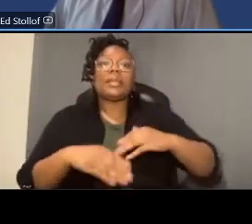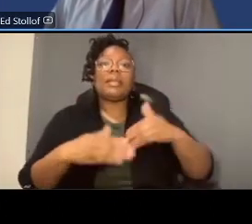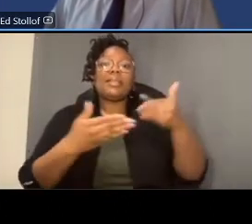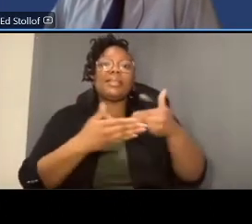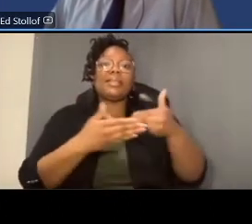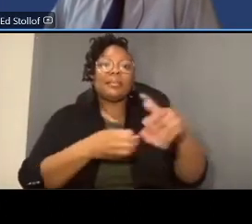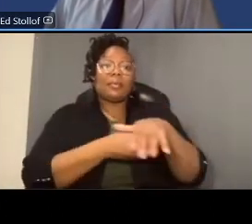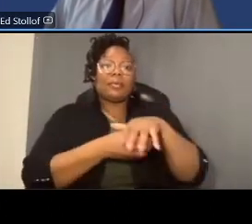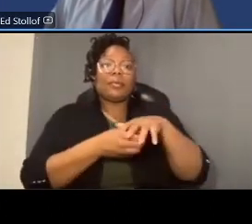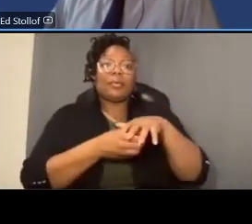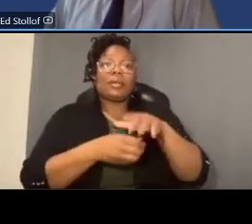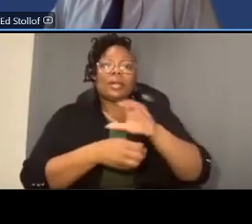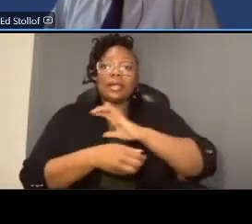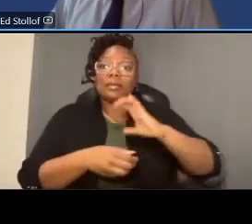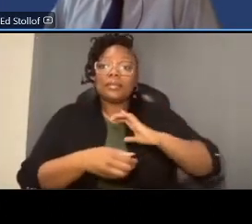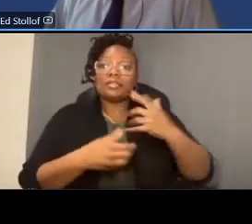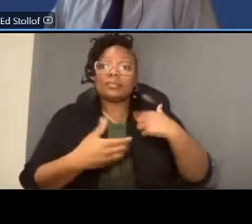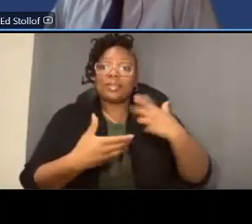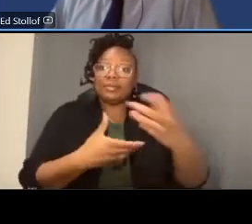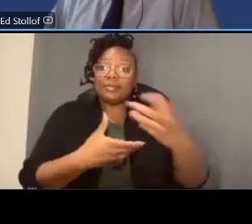we had participation with the anc commissioners